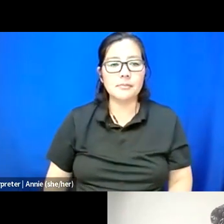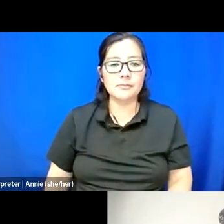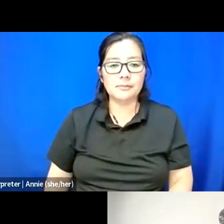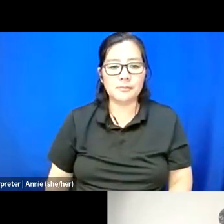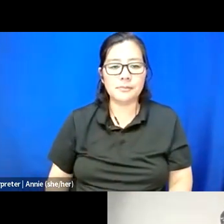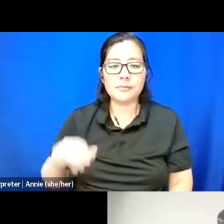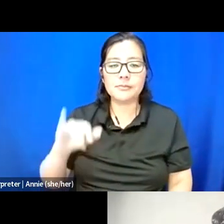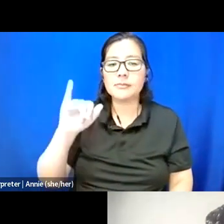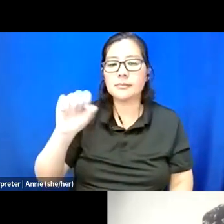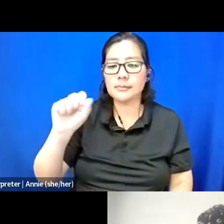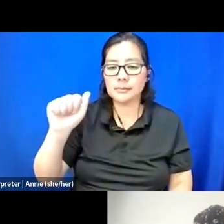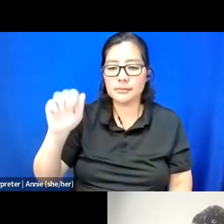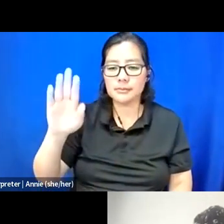Yeah, I honestly would just echo the same thing.